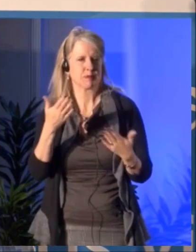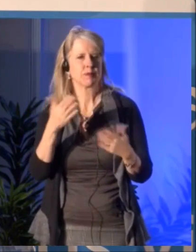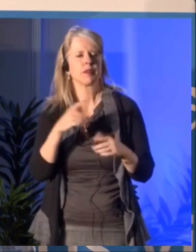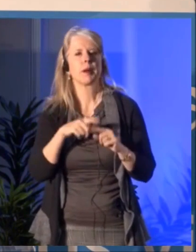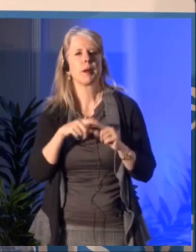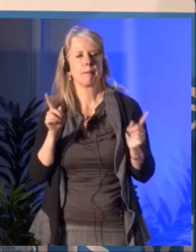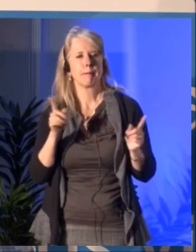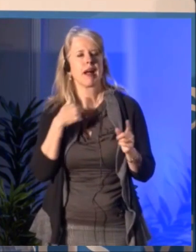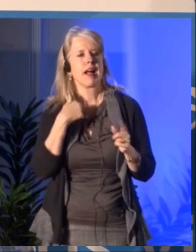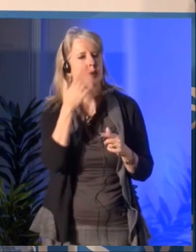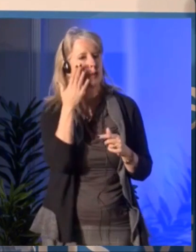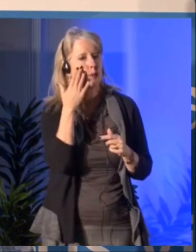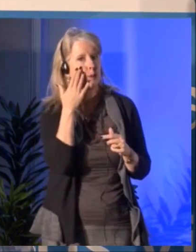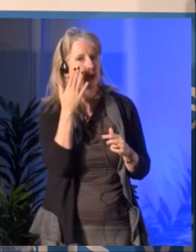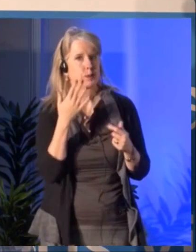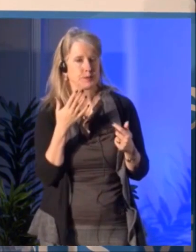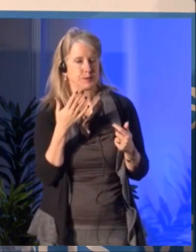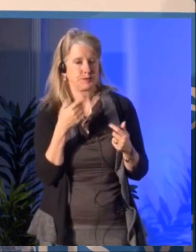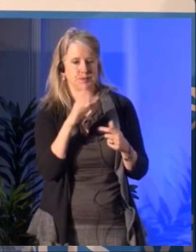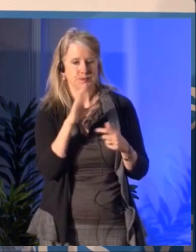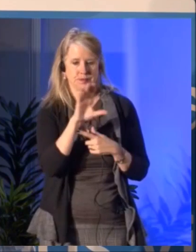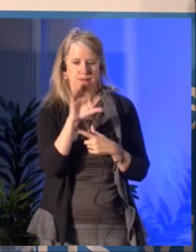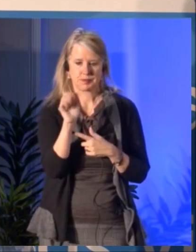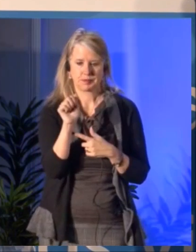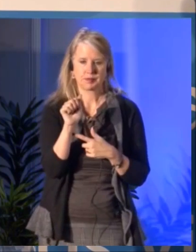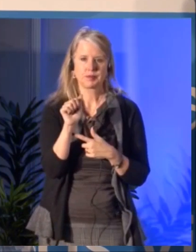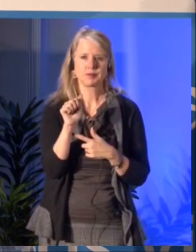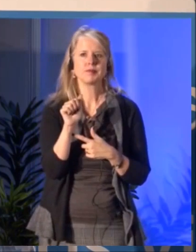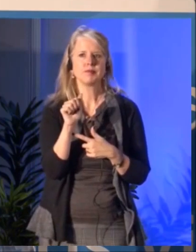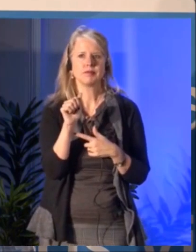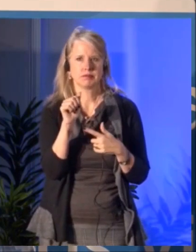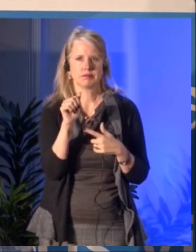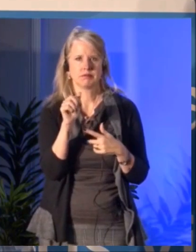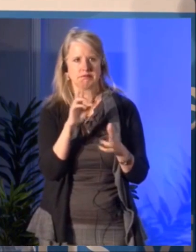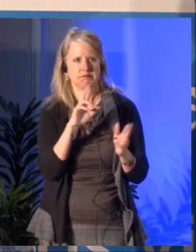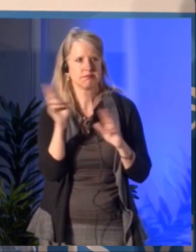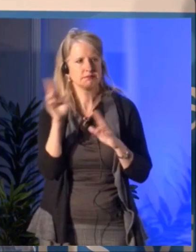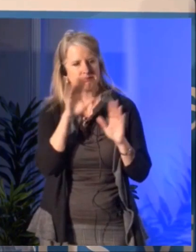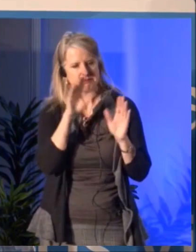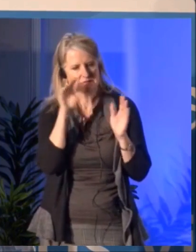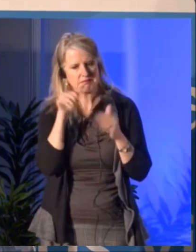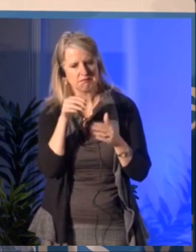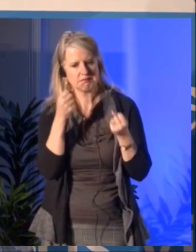on emerging artists, on youth, on indigenous, on digital,